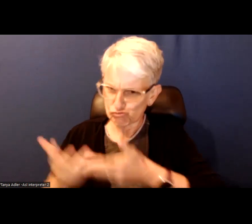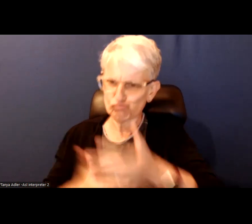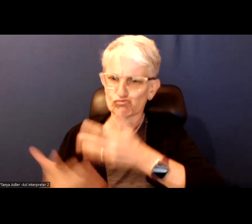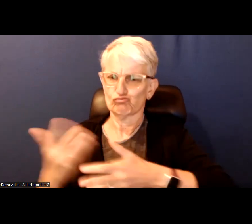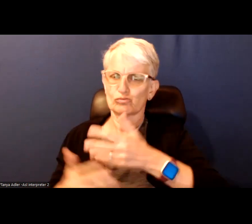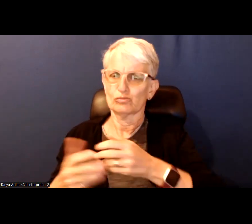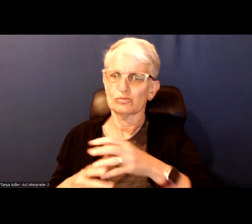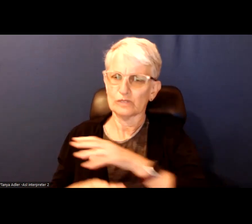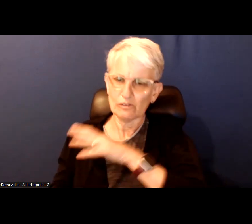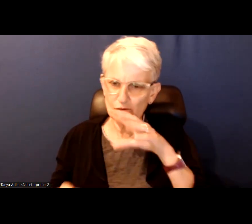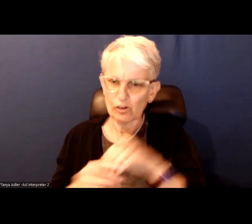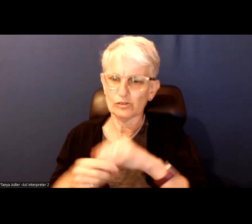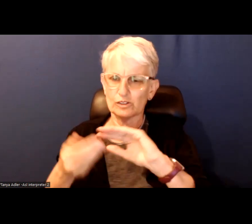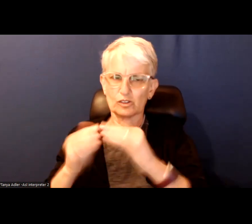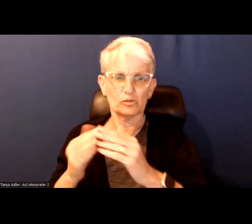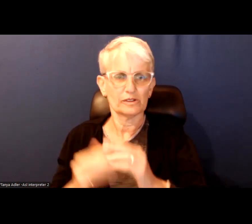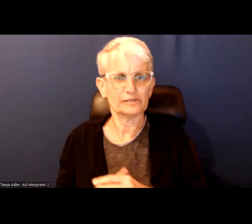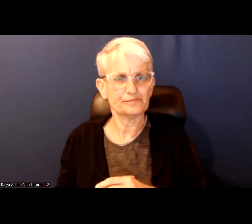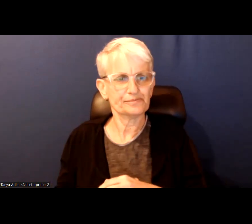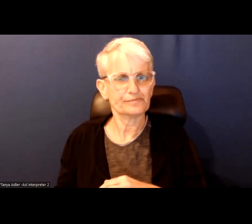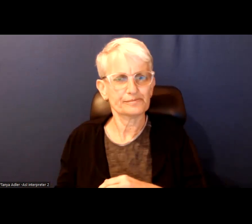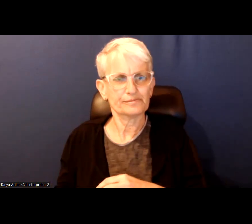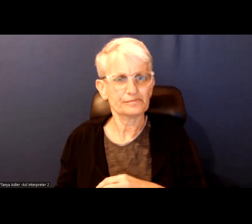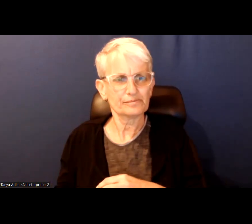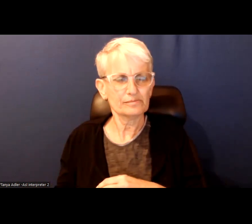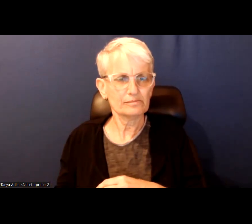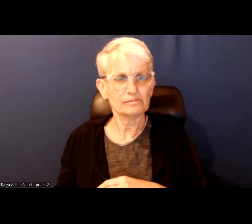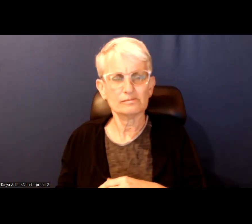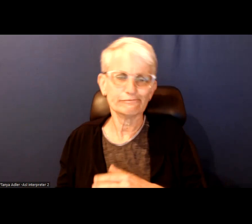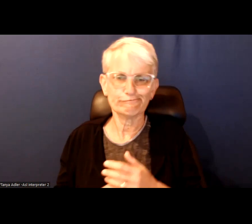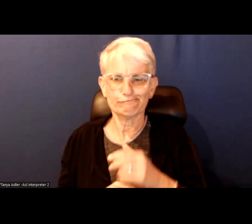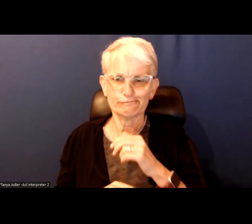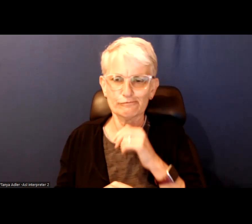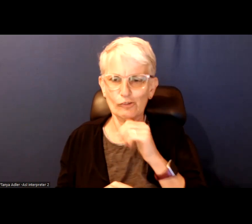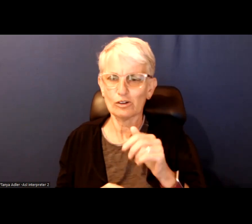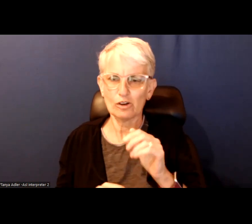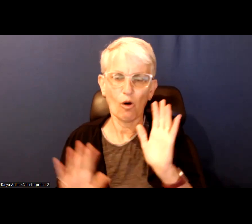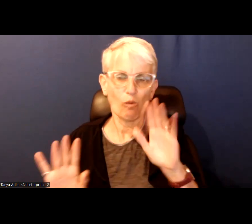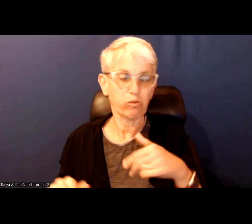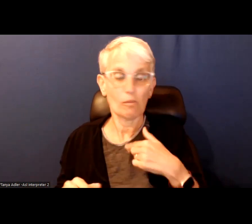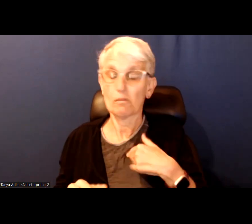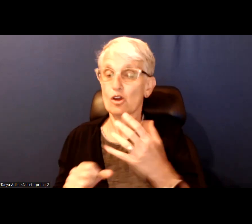said previously. And who does not sort of take it for granted once they have gotten it.